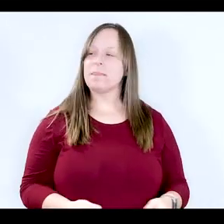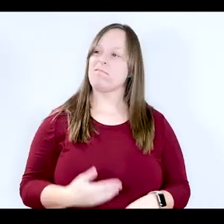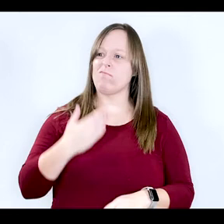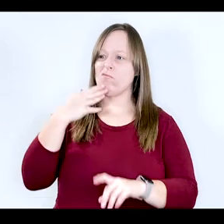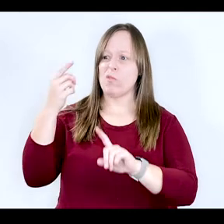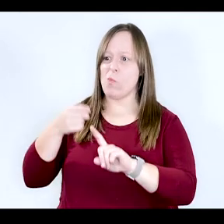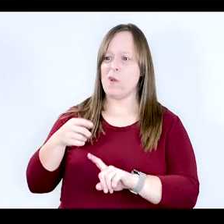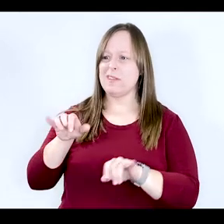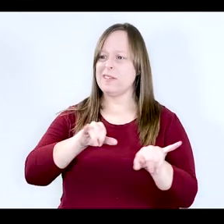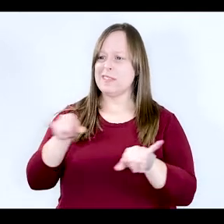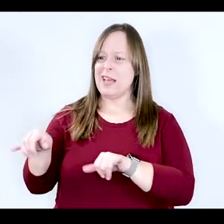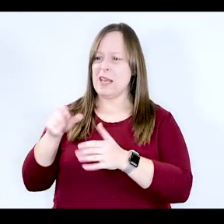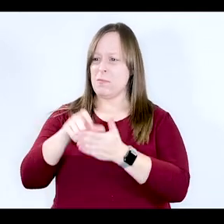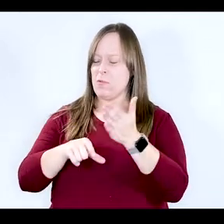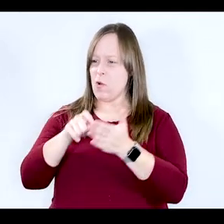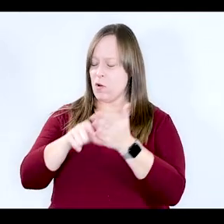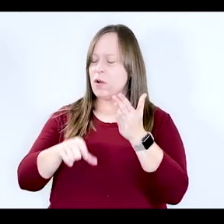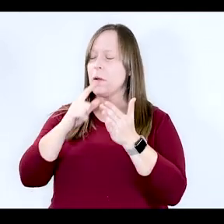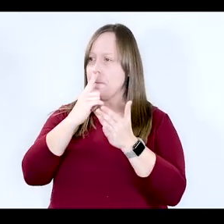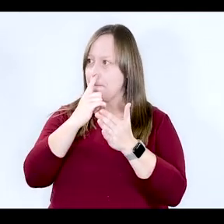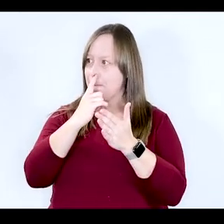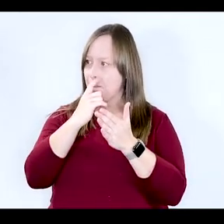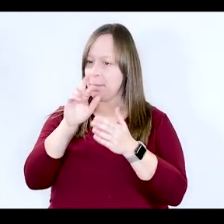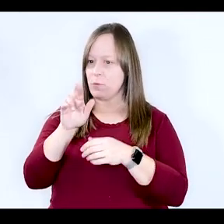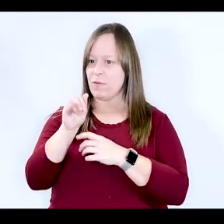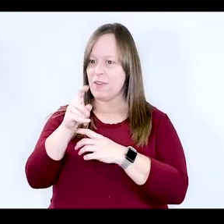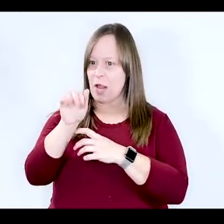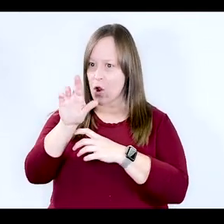points. You know, in that same New York Times article, Senator Rivera --